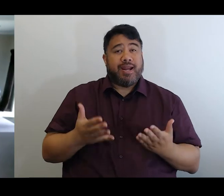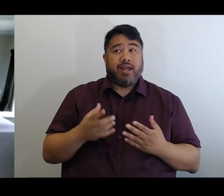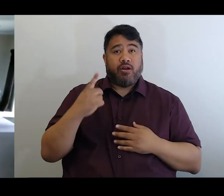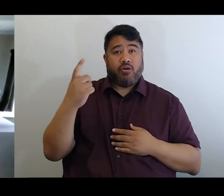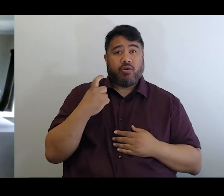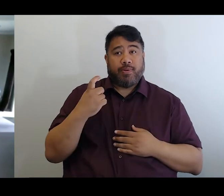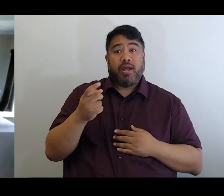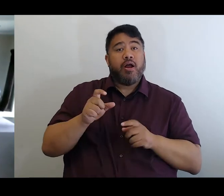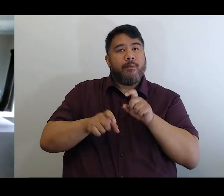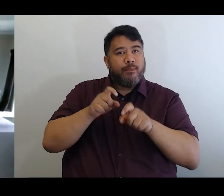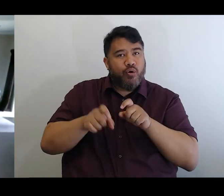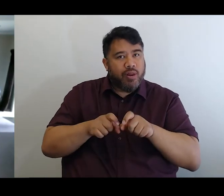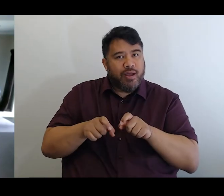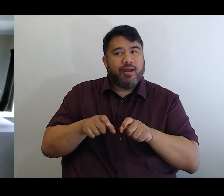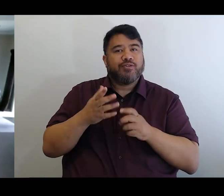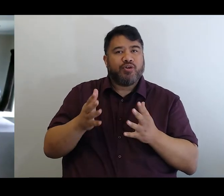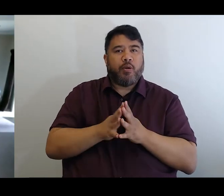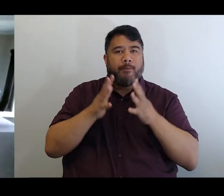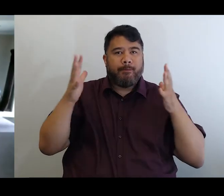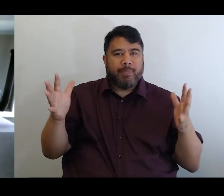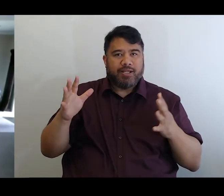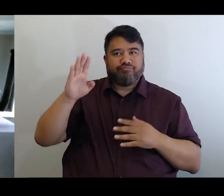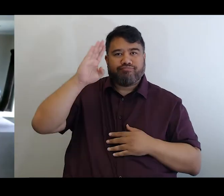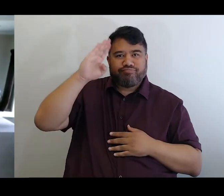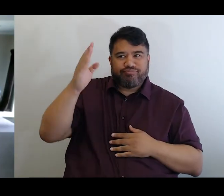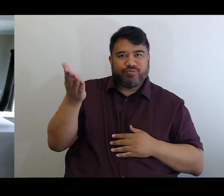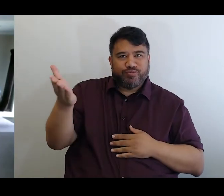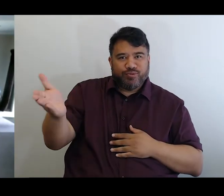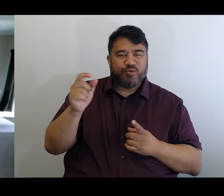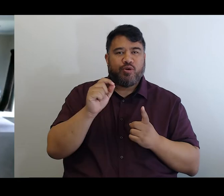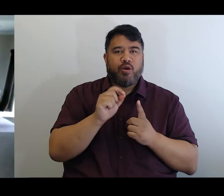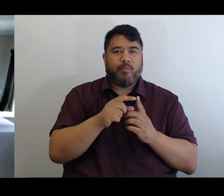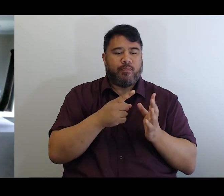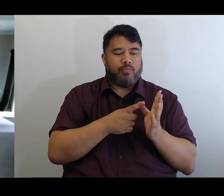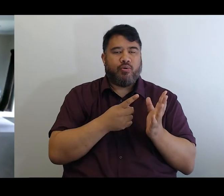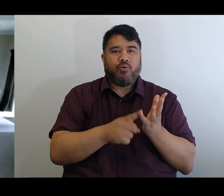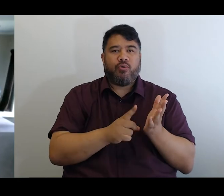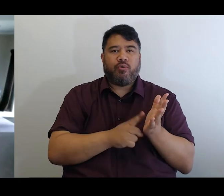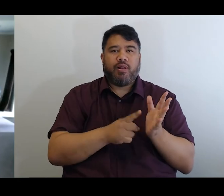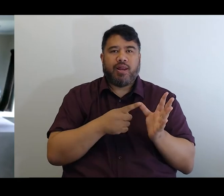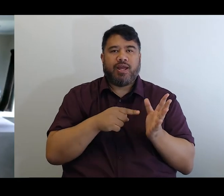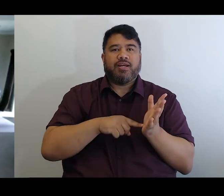Ko tēnei te mea aroha tēnā koutou, tēnā koutou, tēnā koutou kia ora nau tatoa katoa.